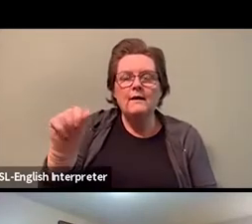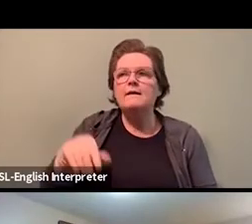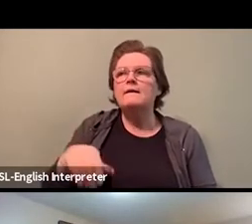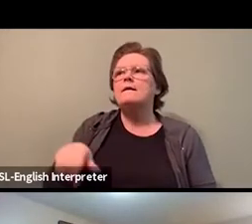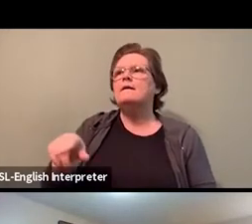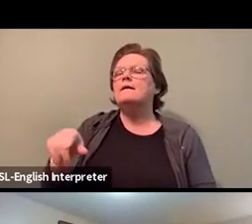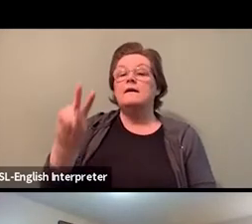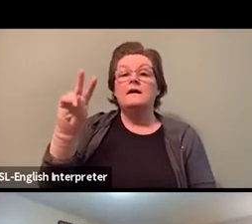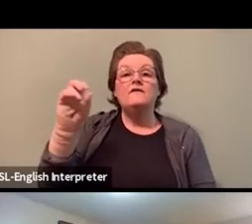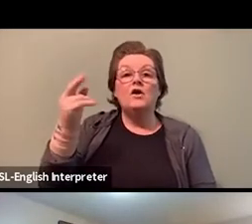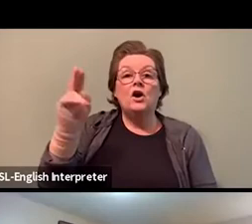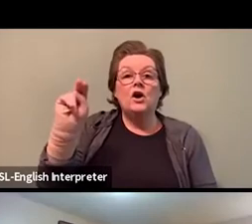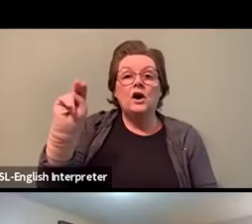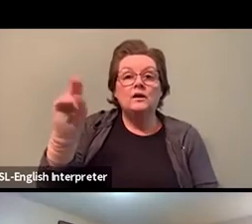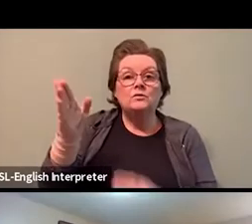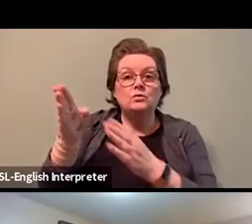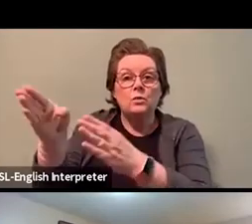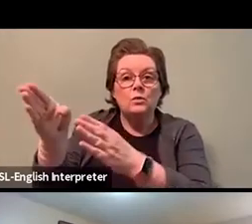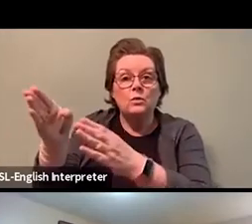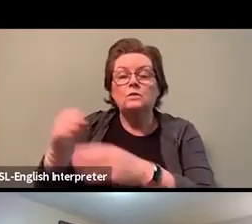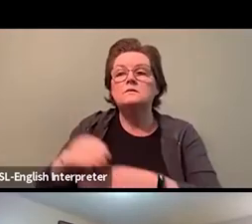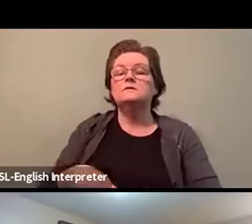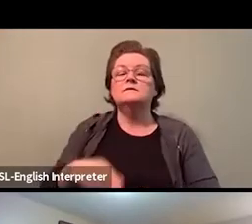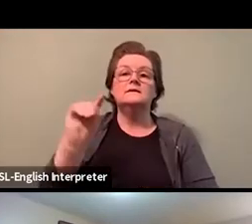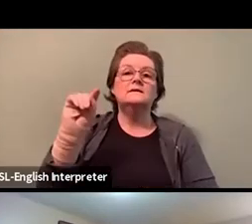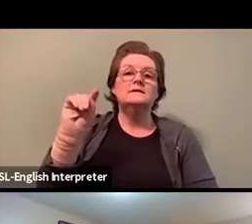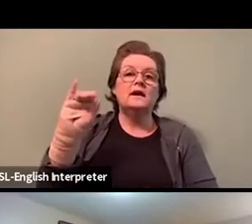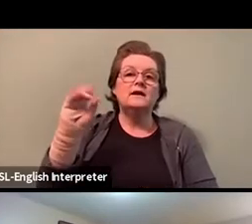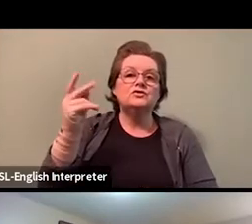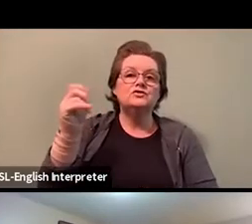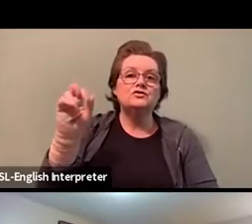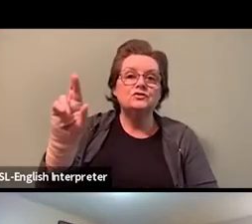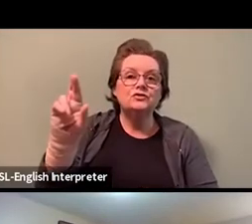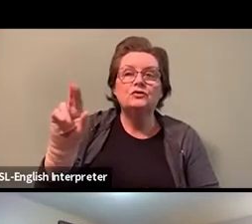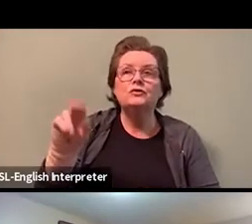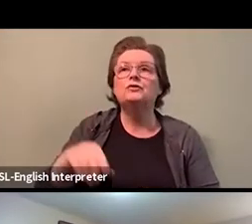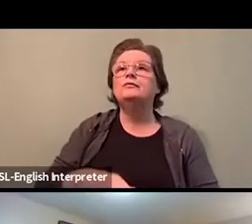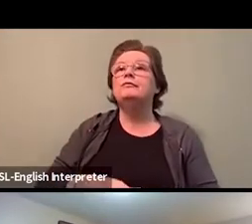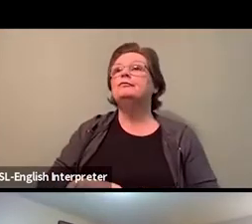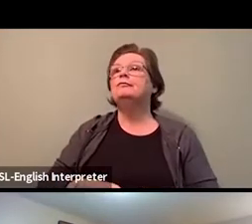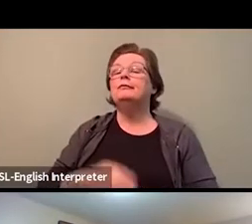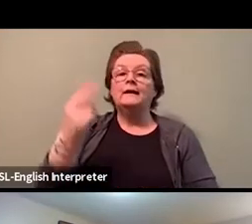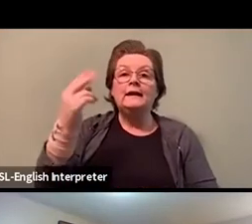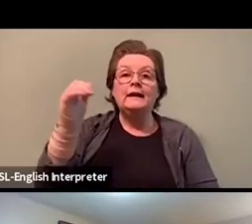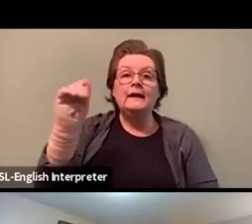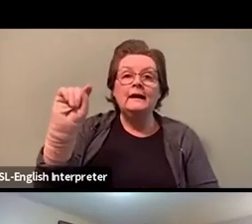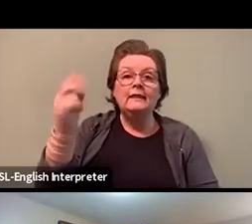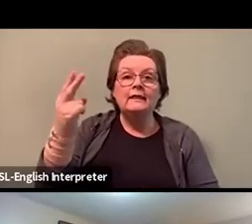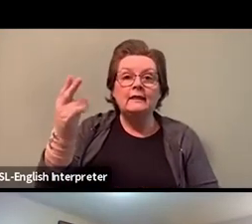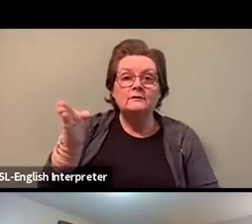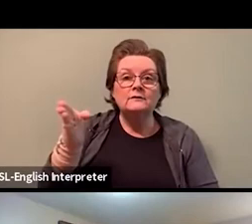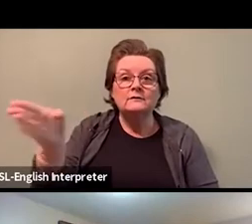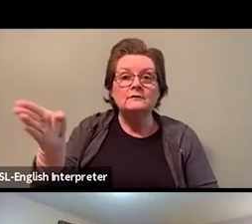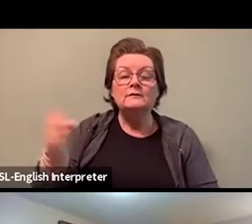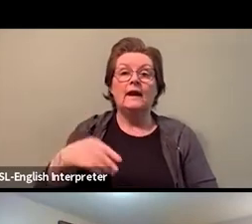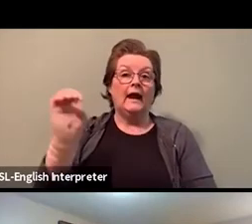You know, folks on Tichester, Heath, and whatnot, right? You know, residents on Eglinton West, and Little Jamaica.